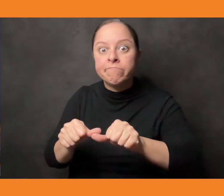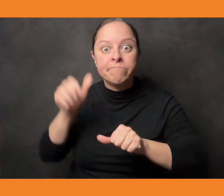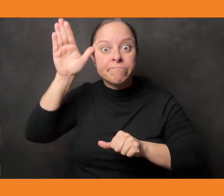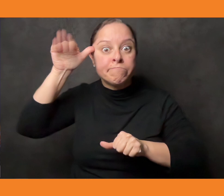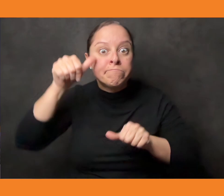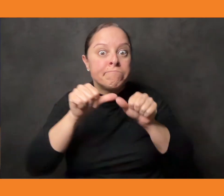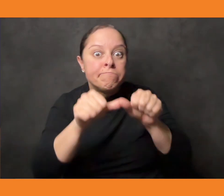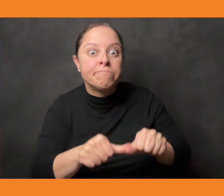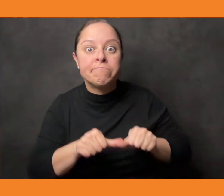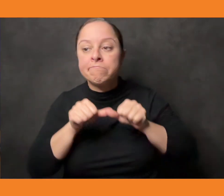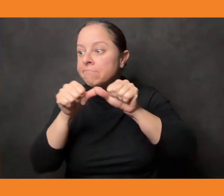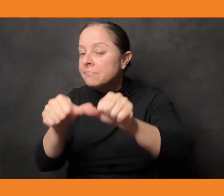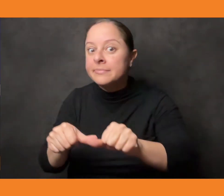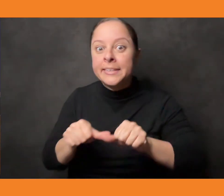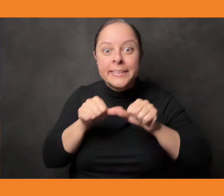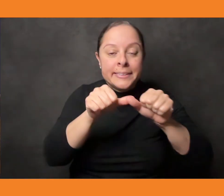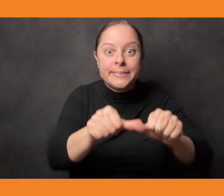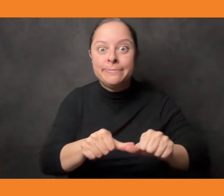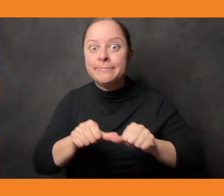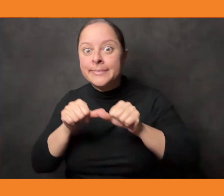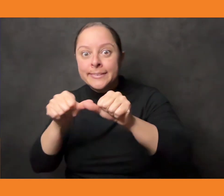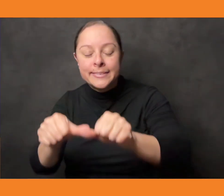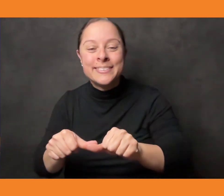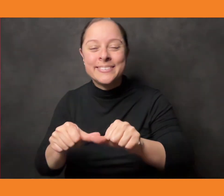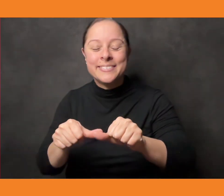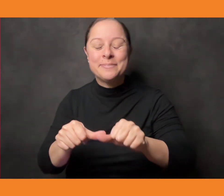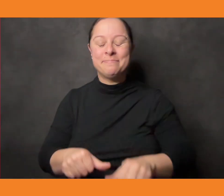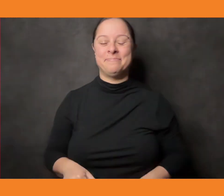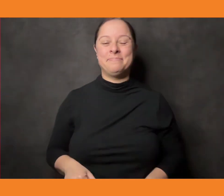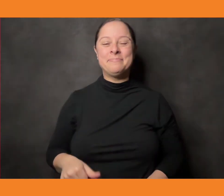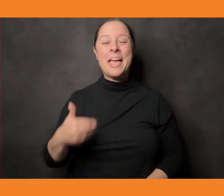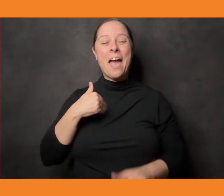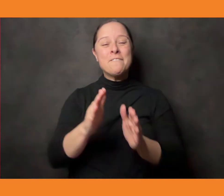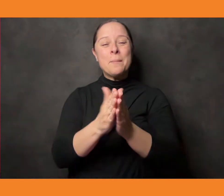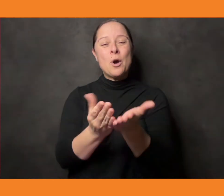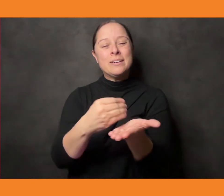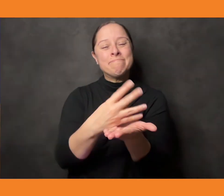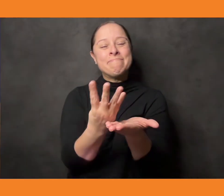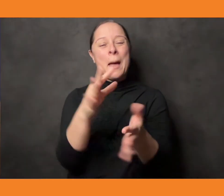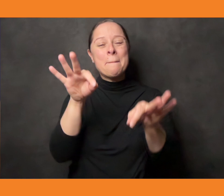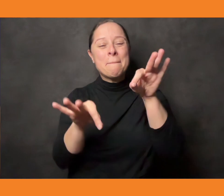And on and on. And on and on. There are puppets that come out of pop-up books around the stage,